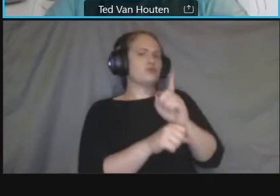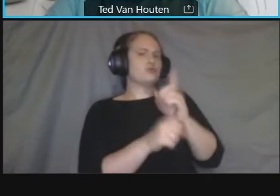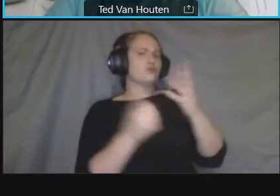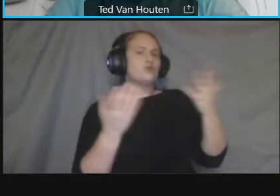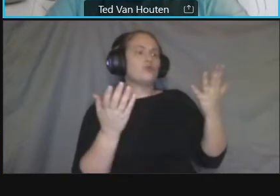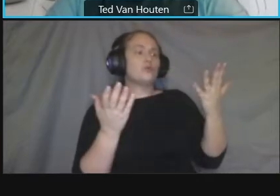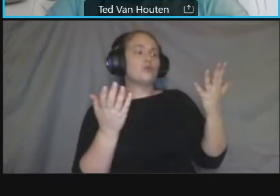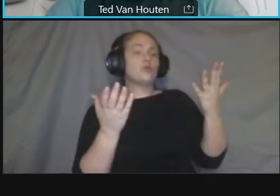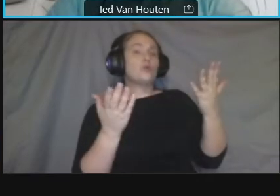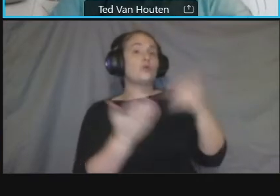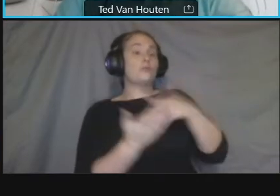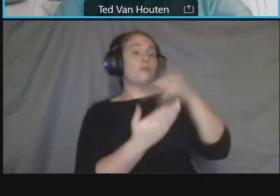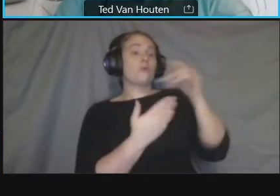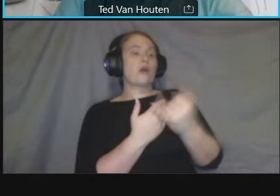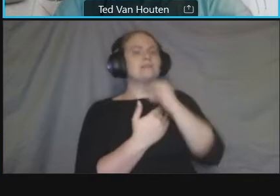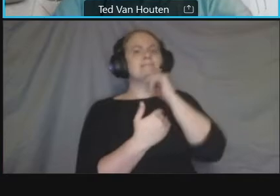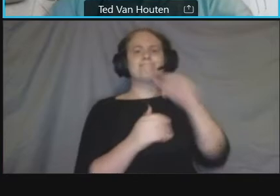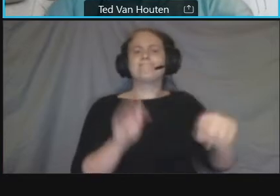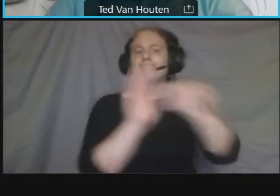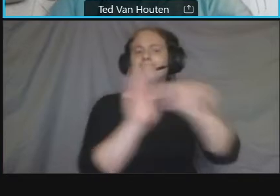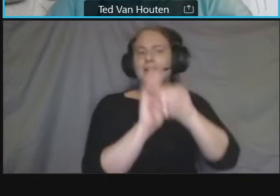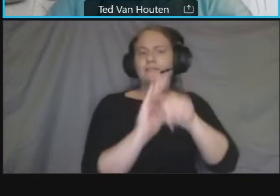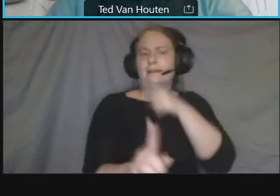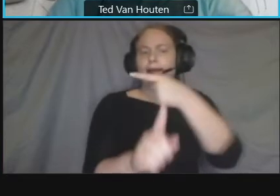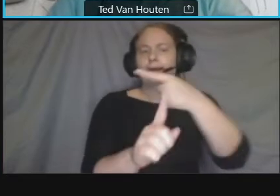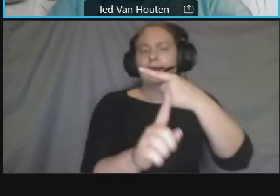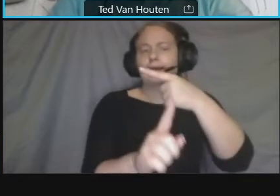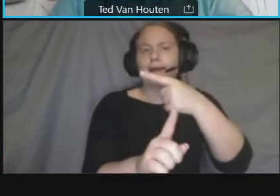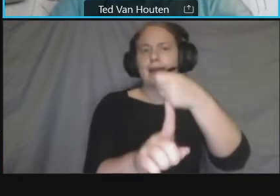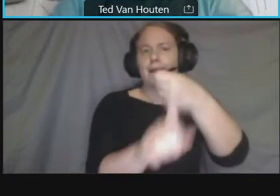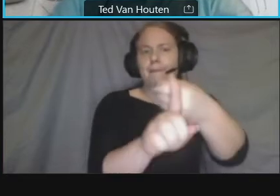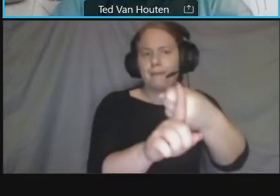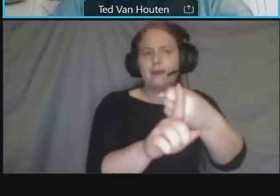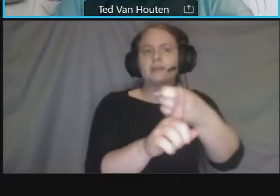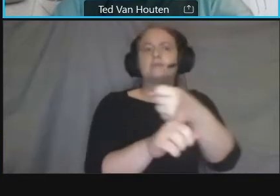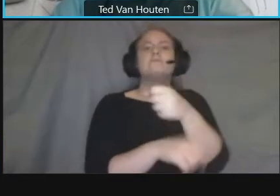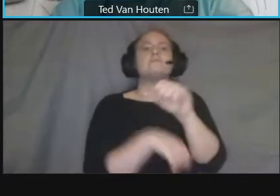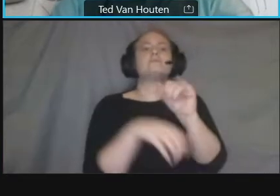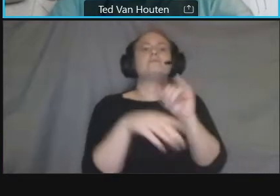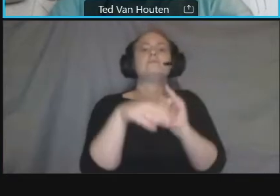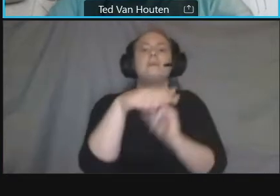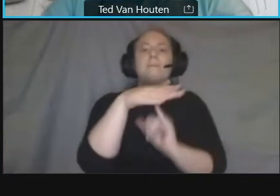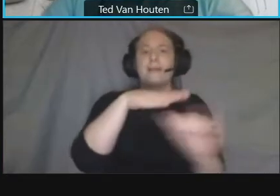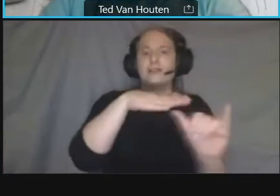station which is part of the area this was also a related project that the office of planning led